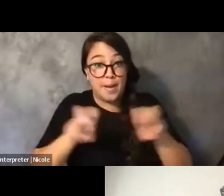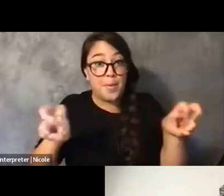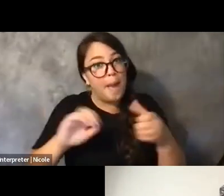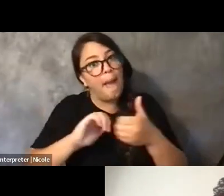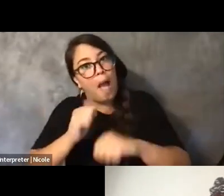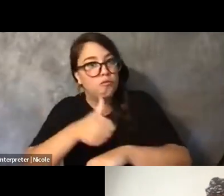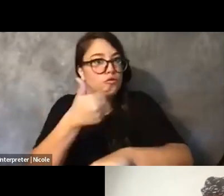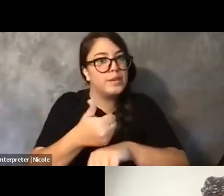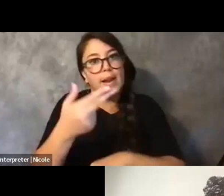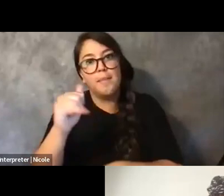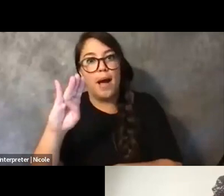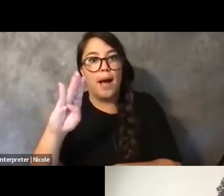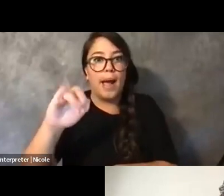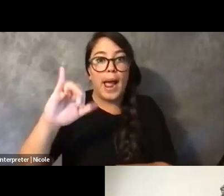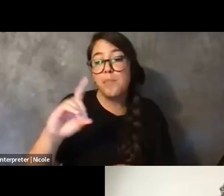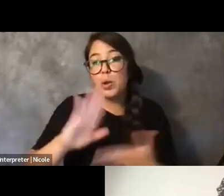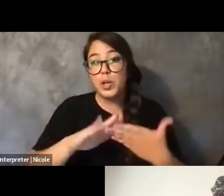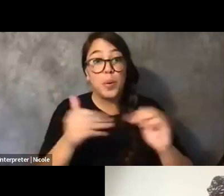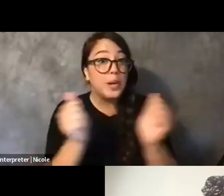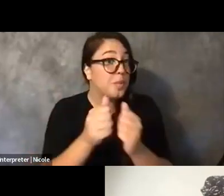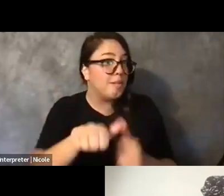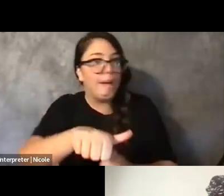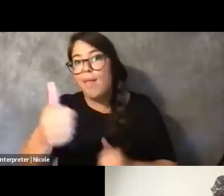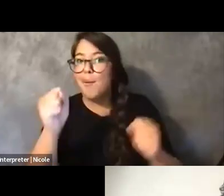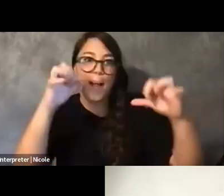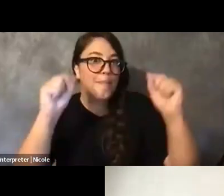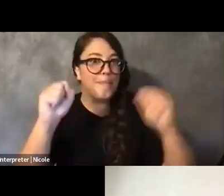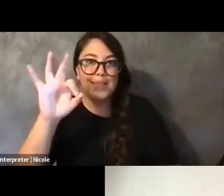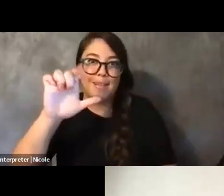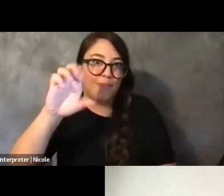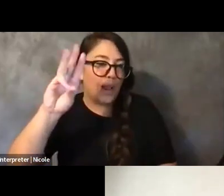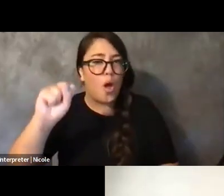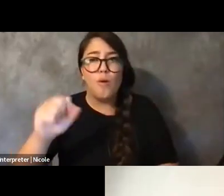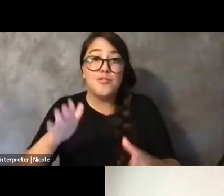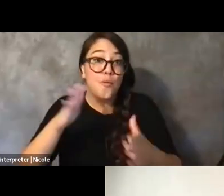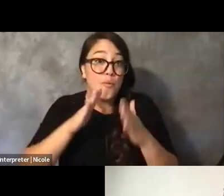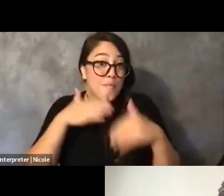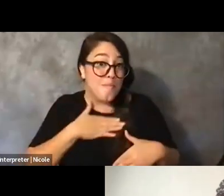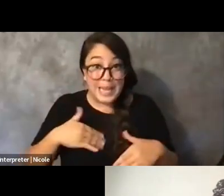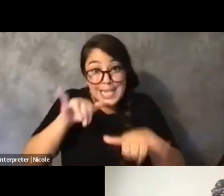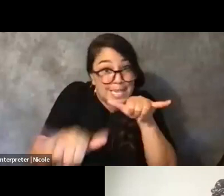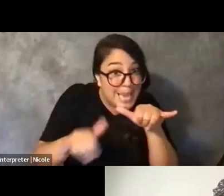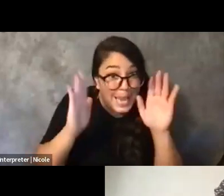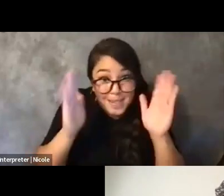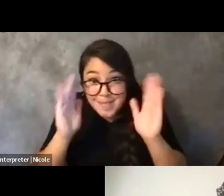So stay tuned, get horizontal, get a drink, get some snacks. You know, don't tap out yet.